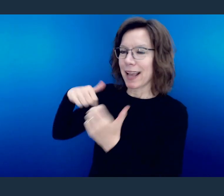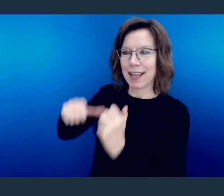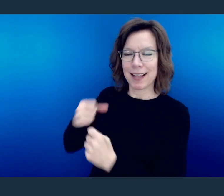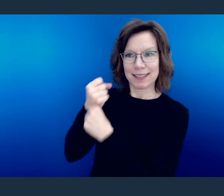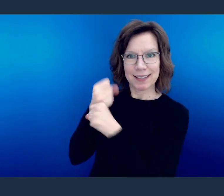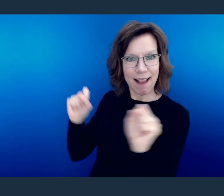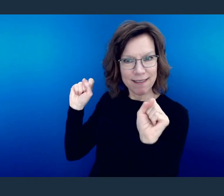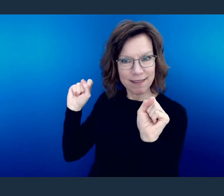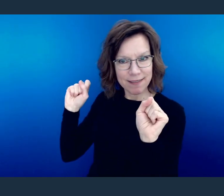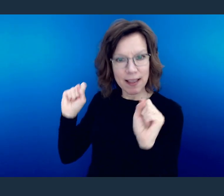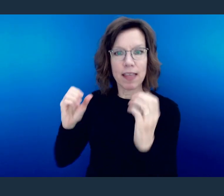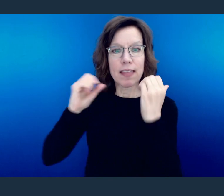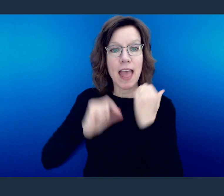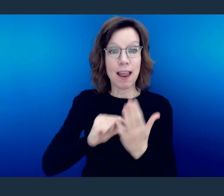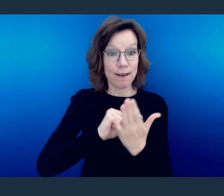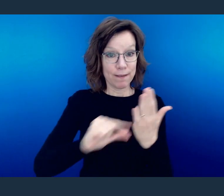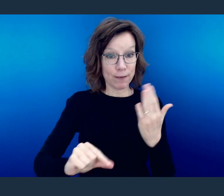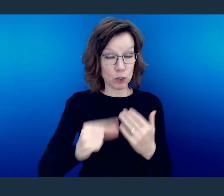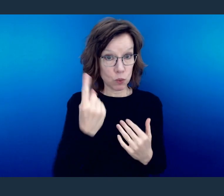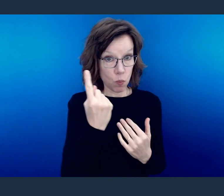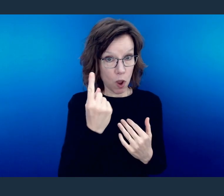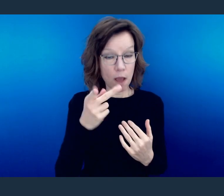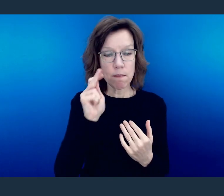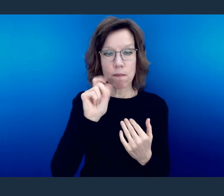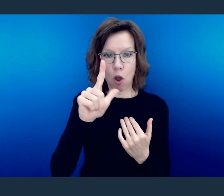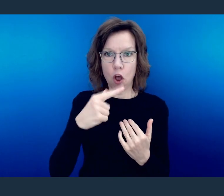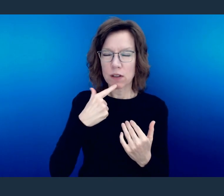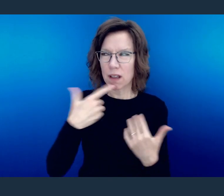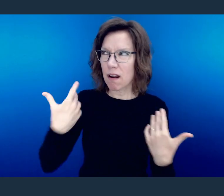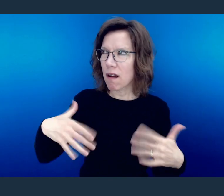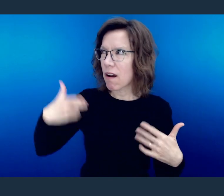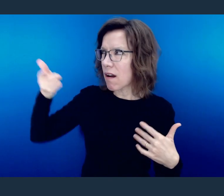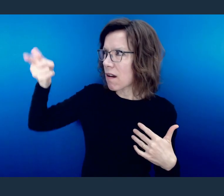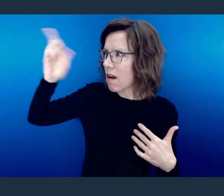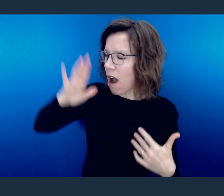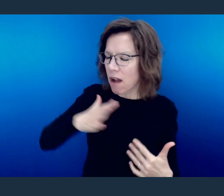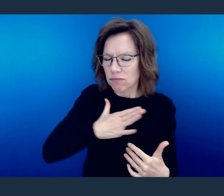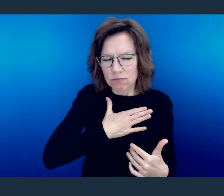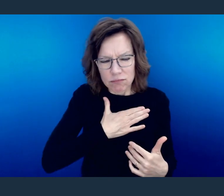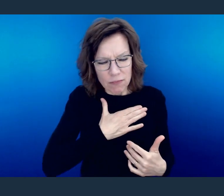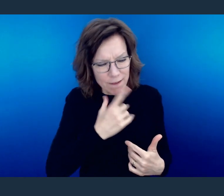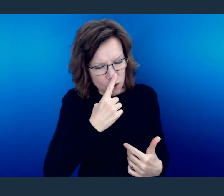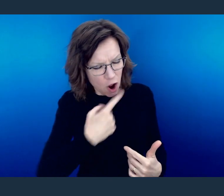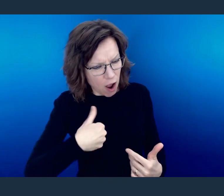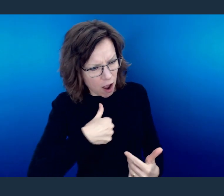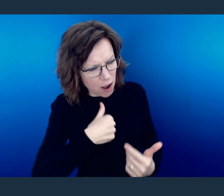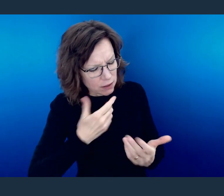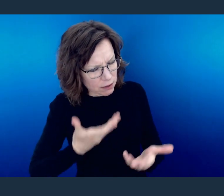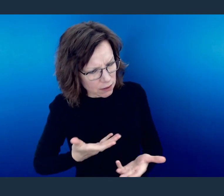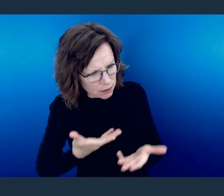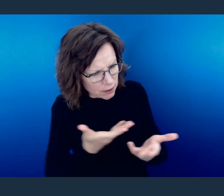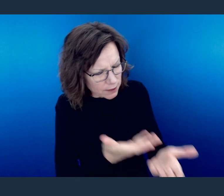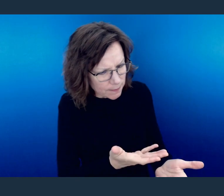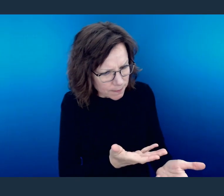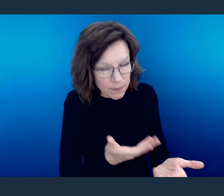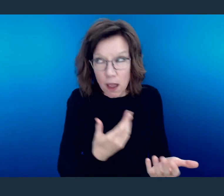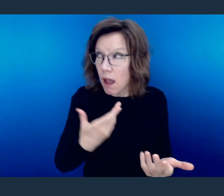appeal that in verse one "that by the mercies of God, we present" -- and I make it personal